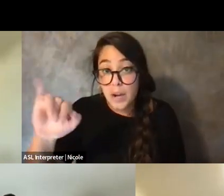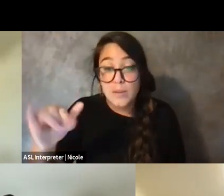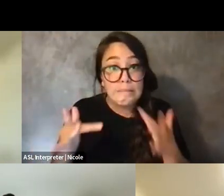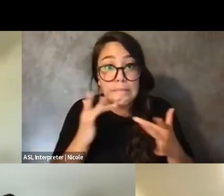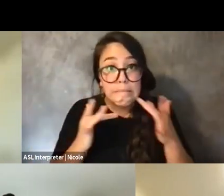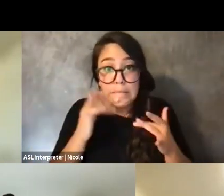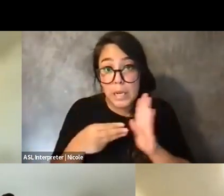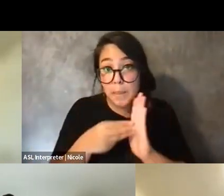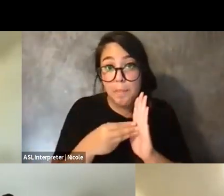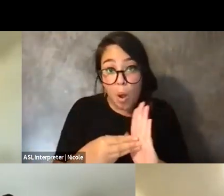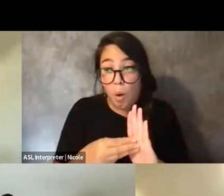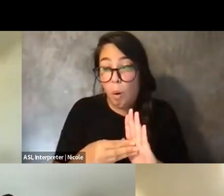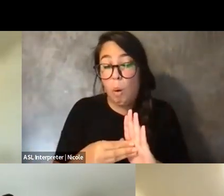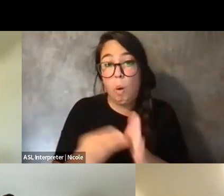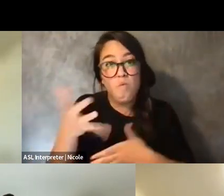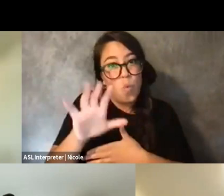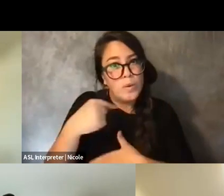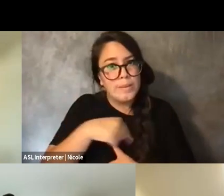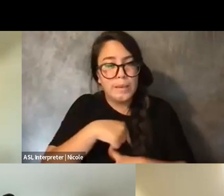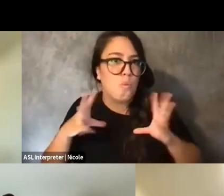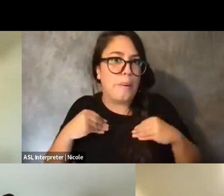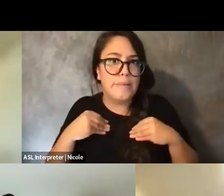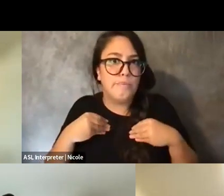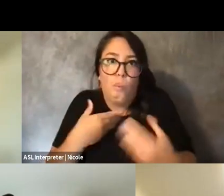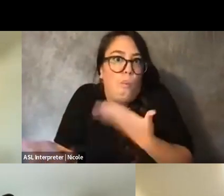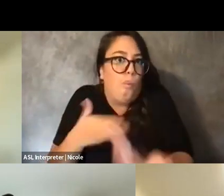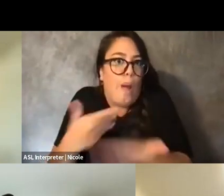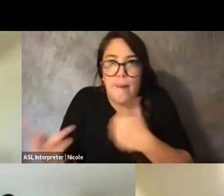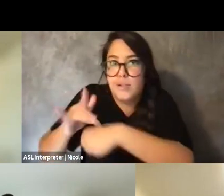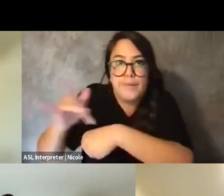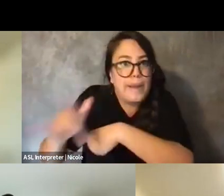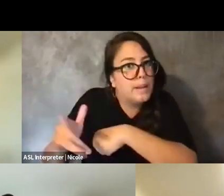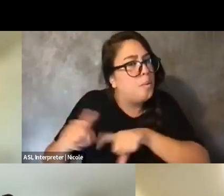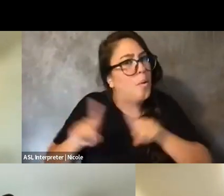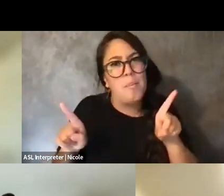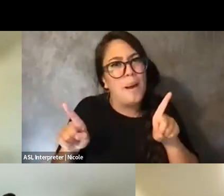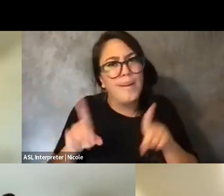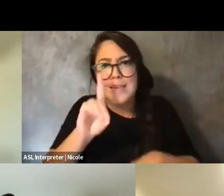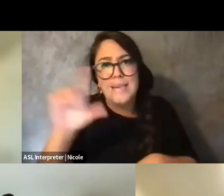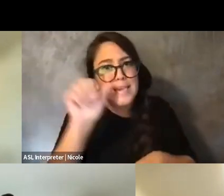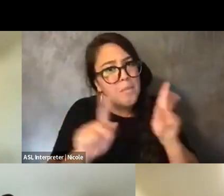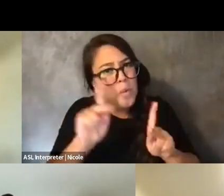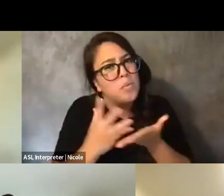And I think that, like, disabled people deserve, like, not just scraps and whatever they deserve of the world.